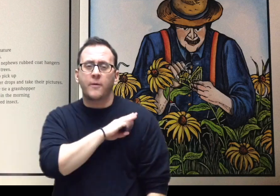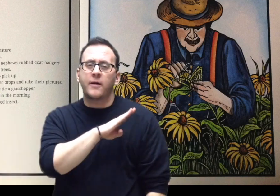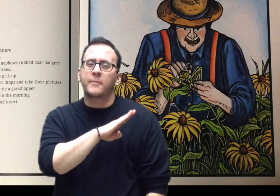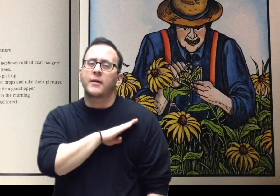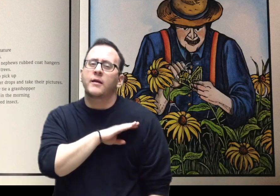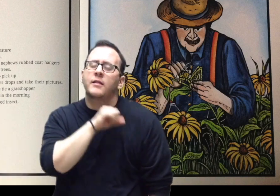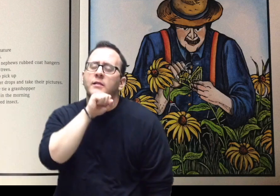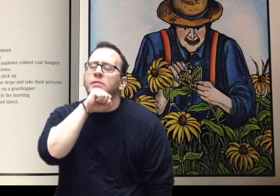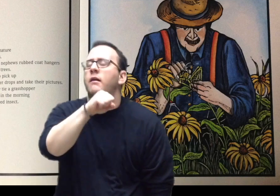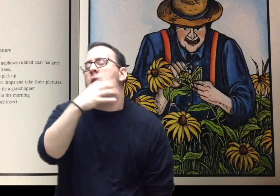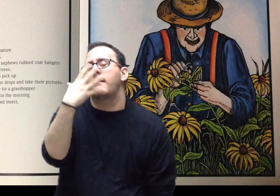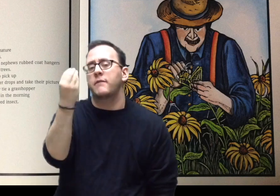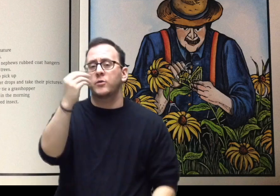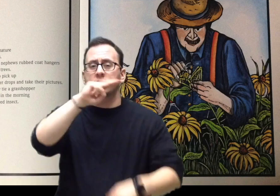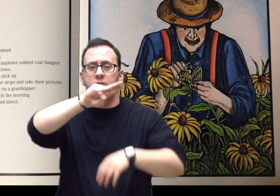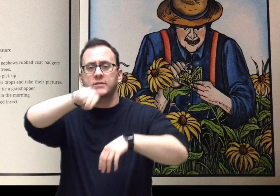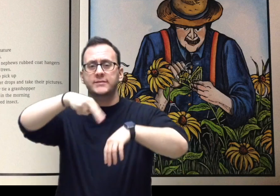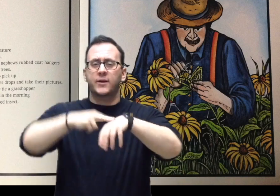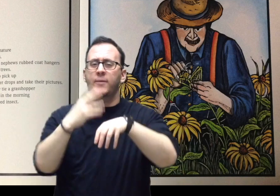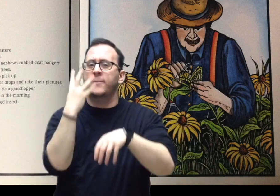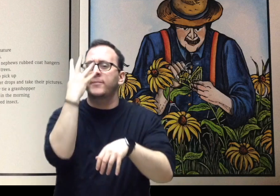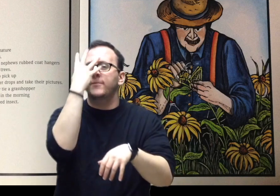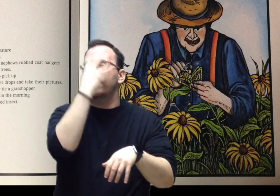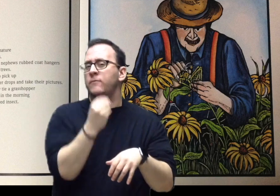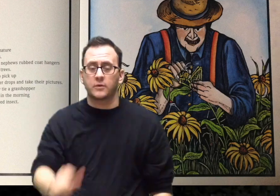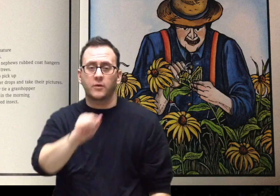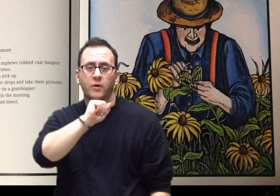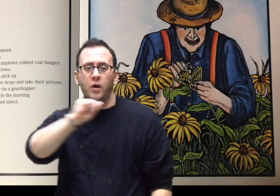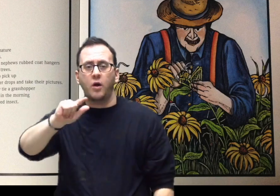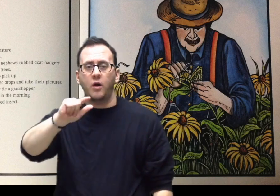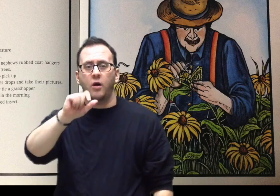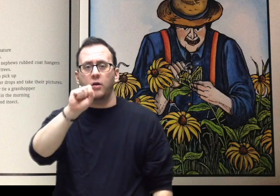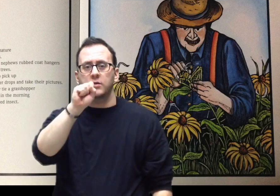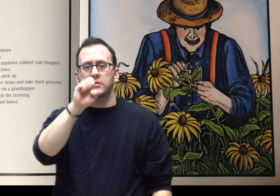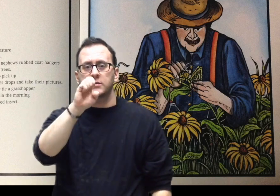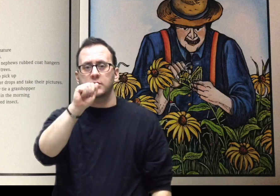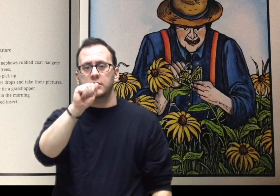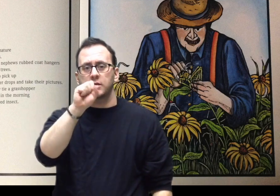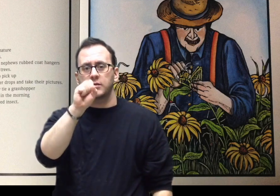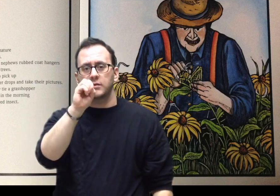Central Story: Willie so loved the beauty of nature he took pictures in all seasons.